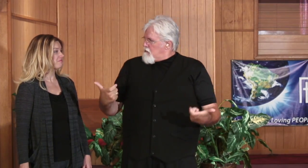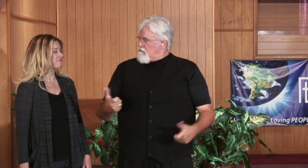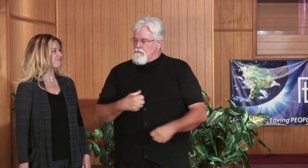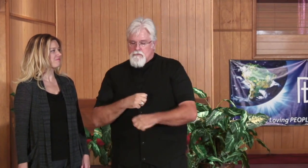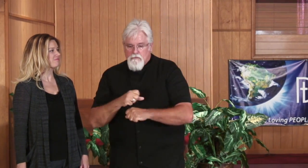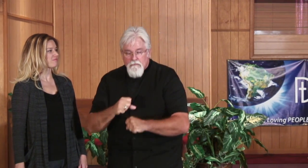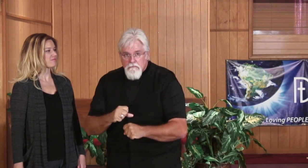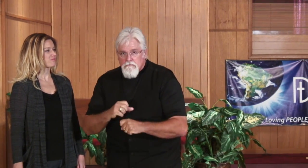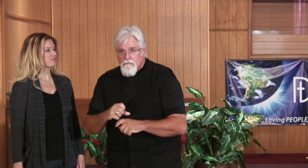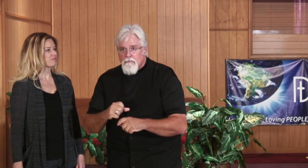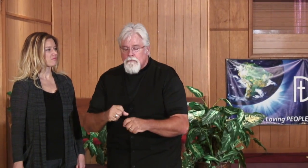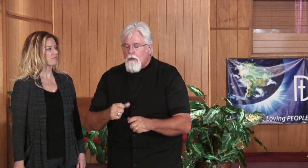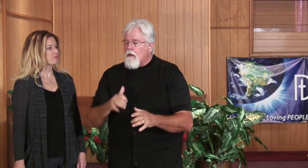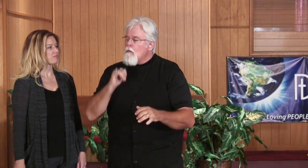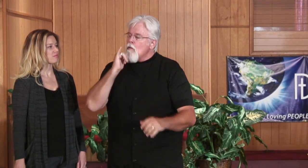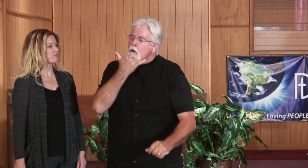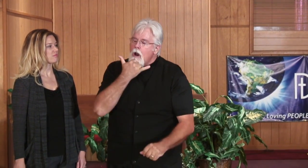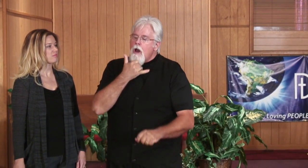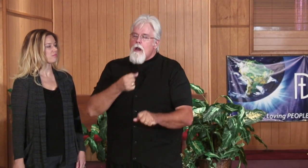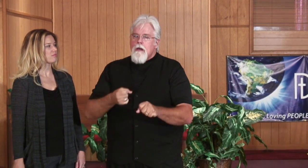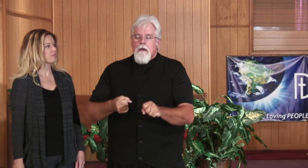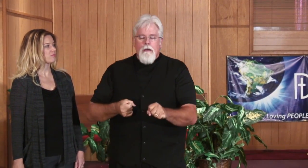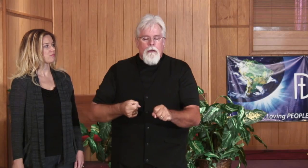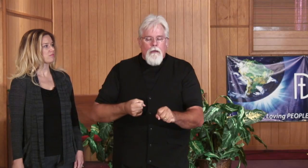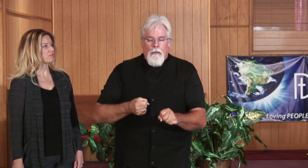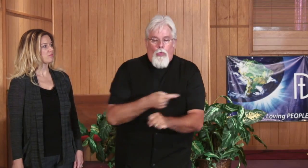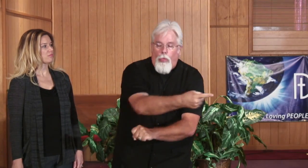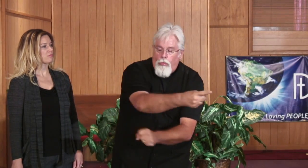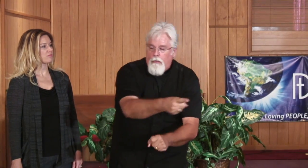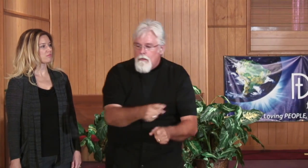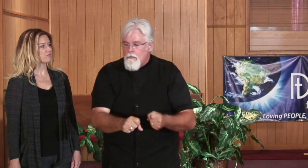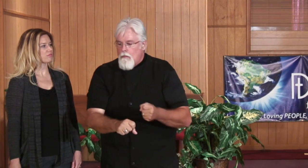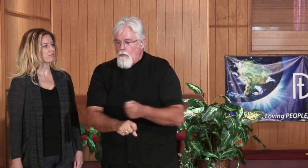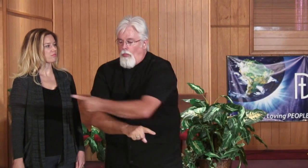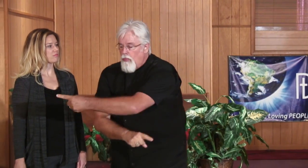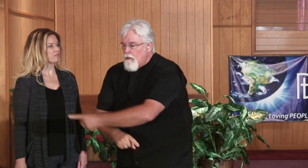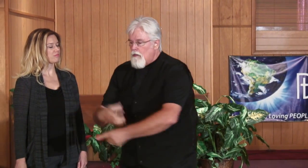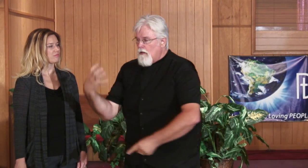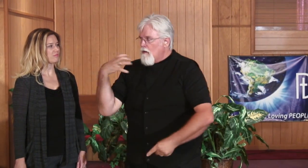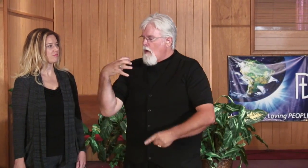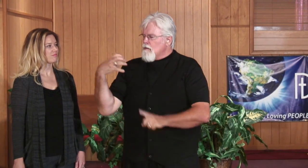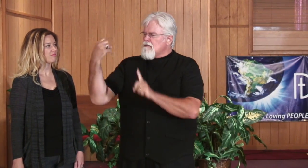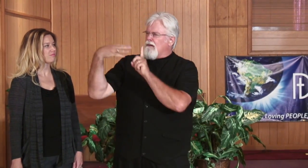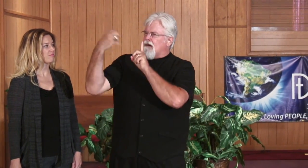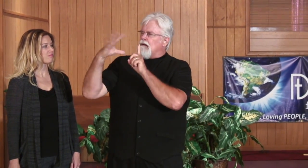and I'm big. Well I made all kinds of mistakes. I went the wrong way and the coach yelled